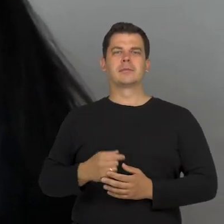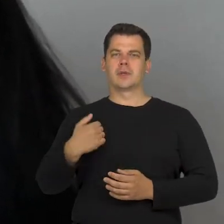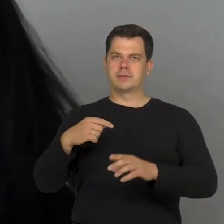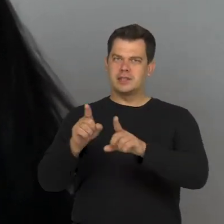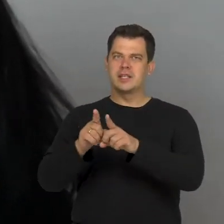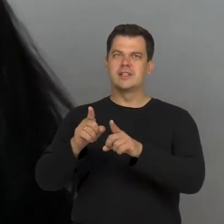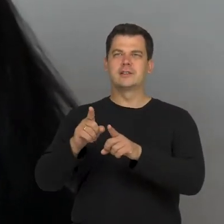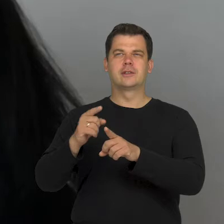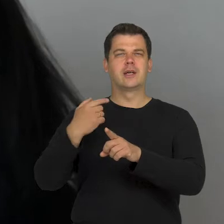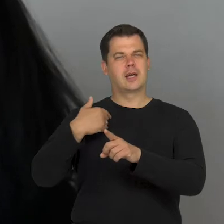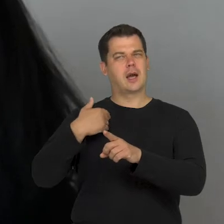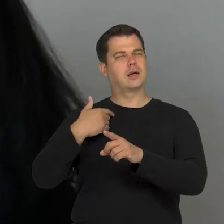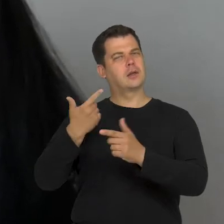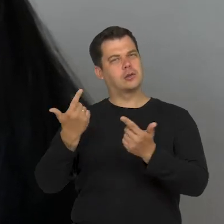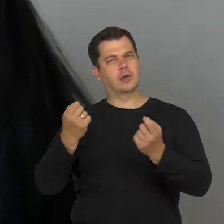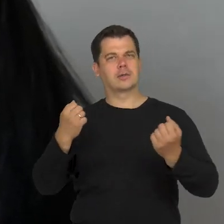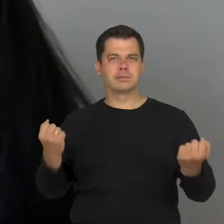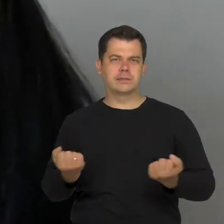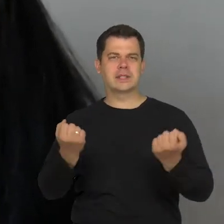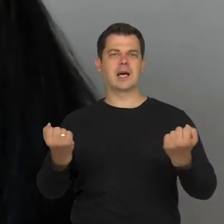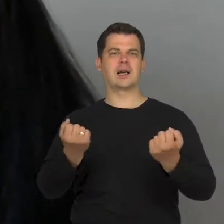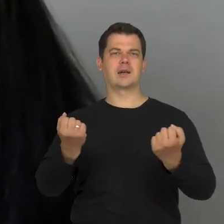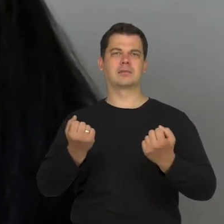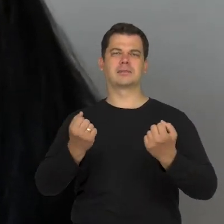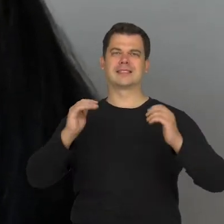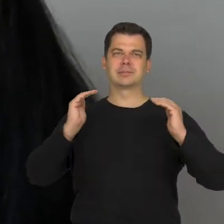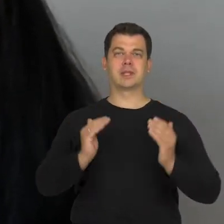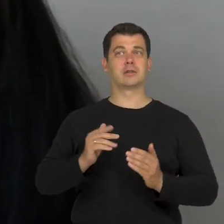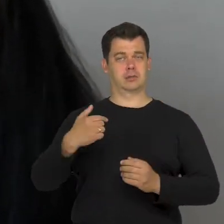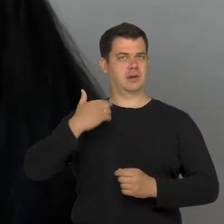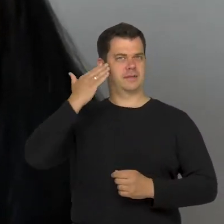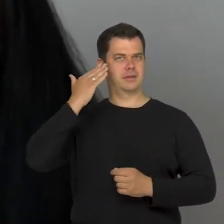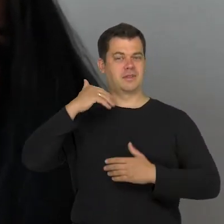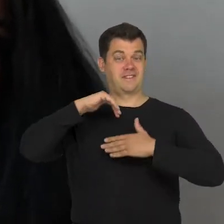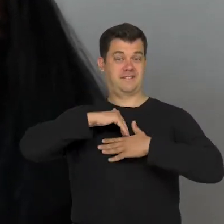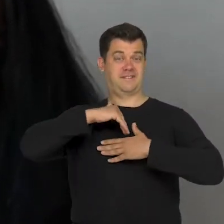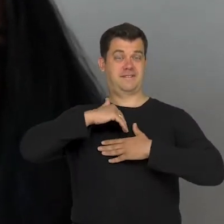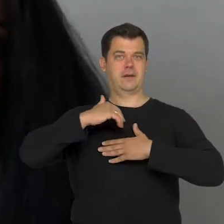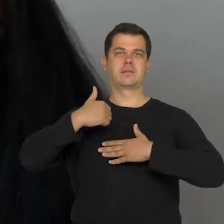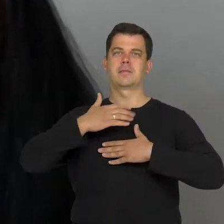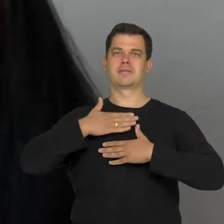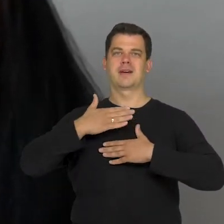I am also working on it to figure it out because I know the cause for this lies within me